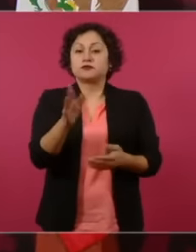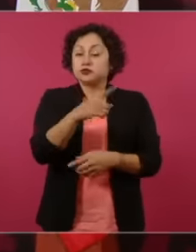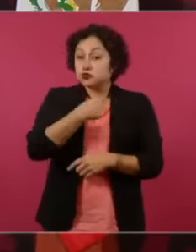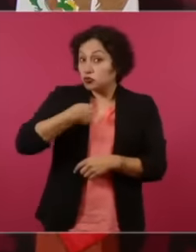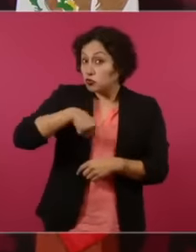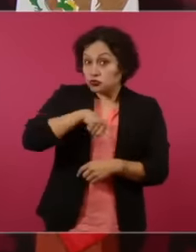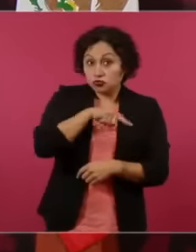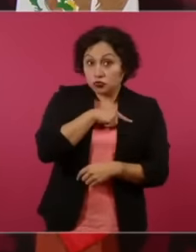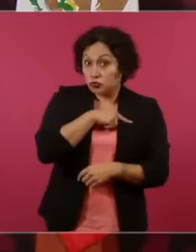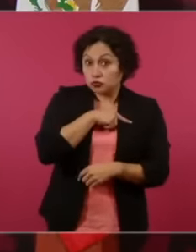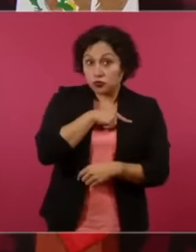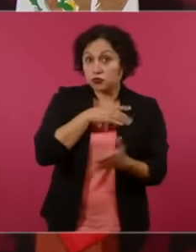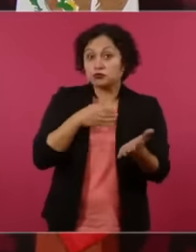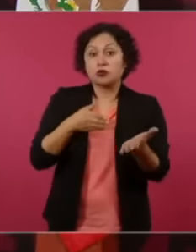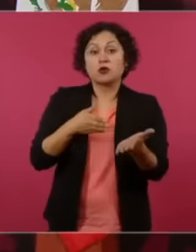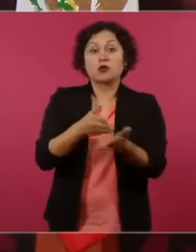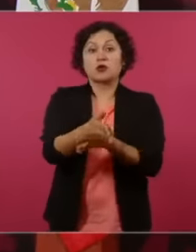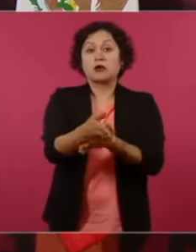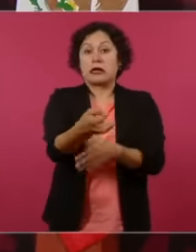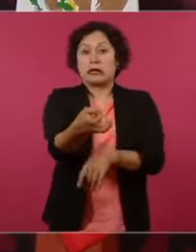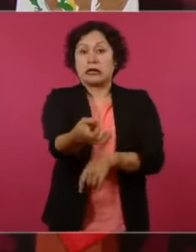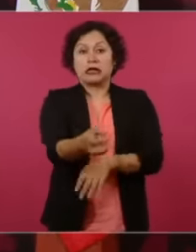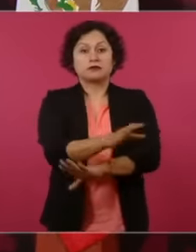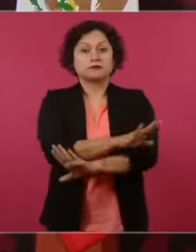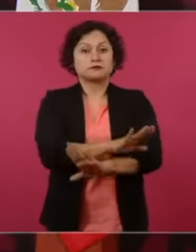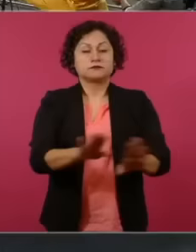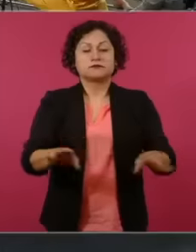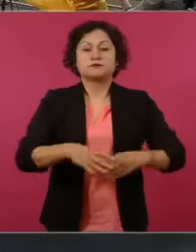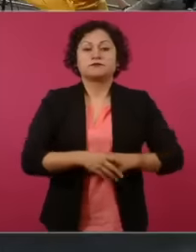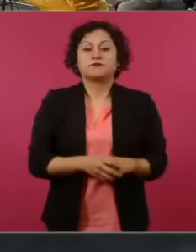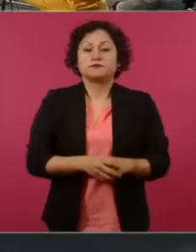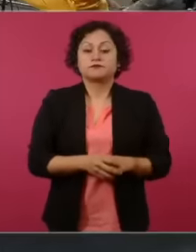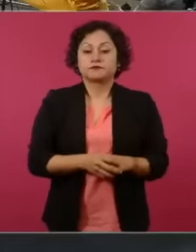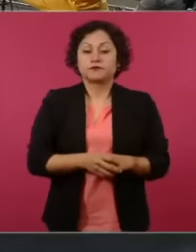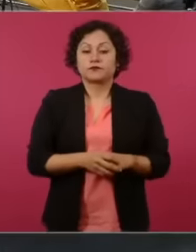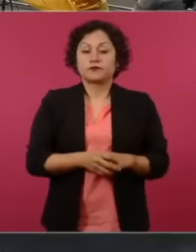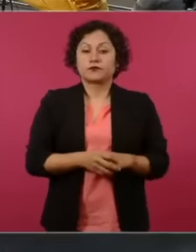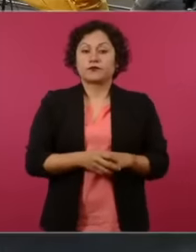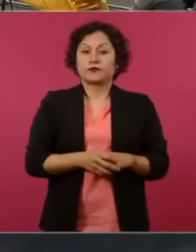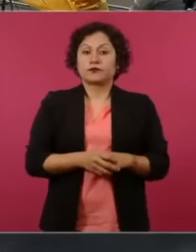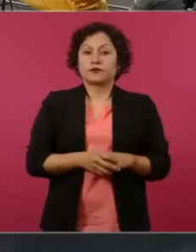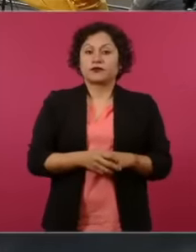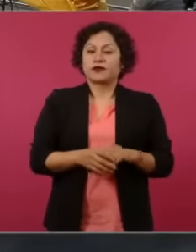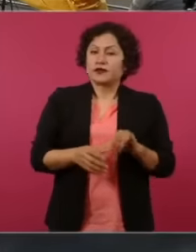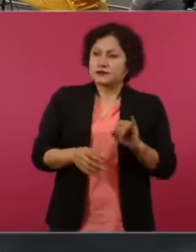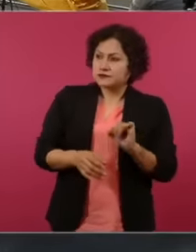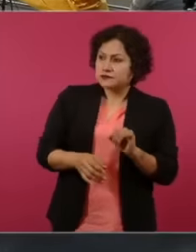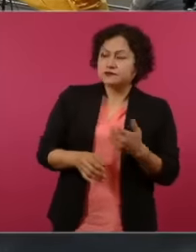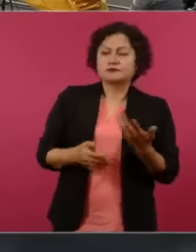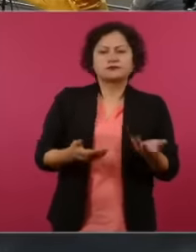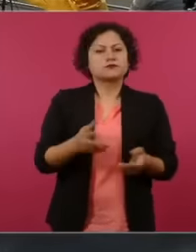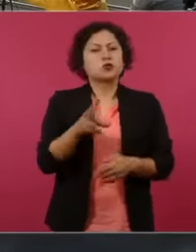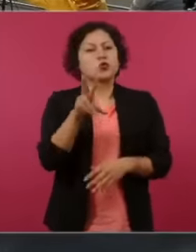that no but it is going to continue the same thing is that this has already